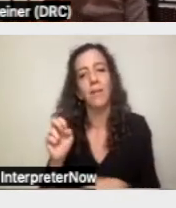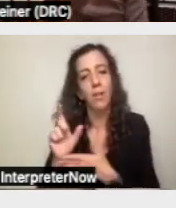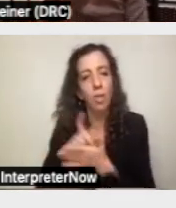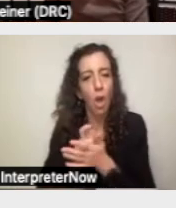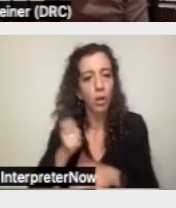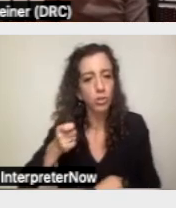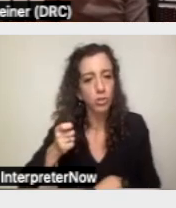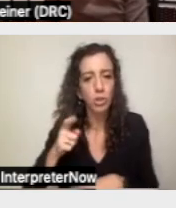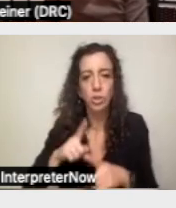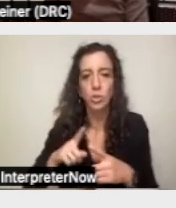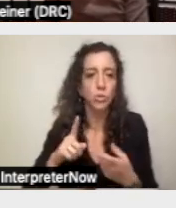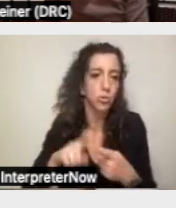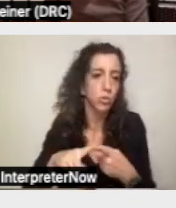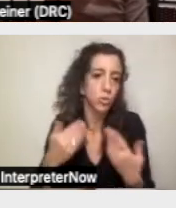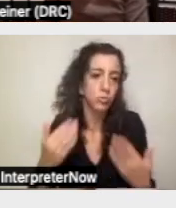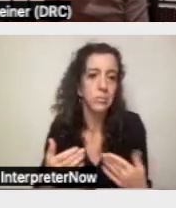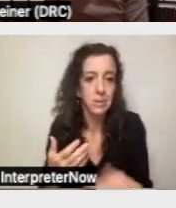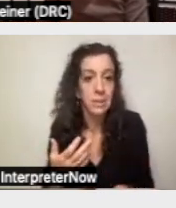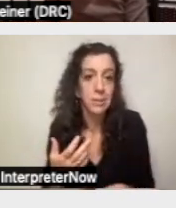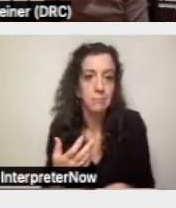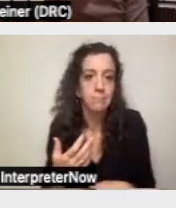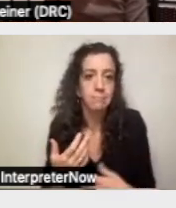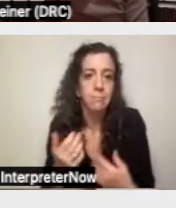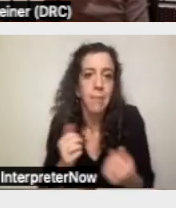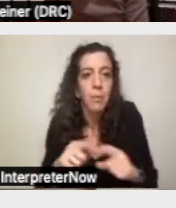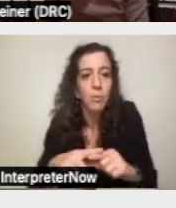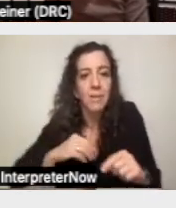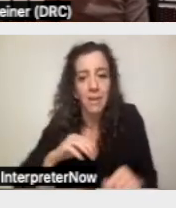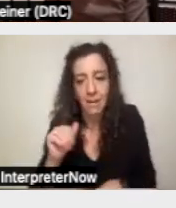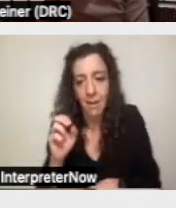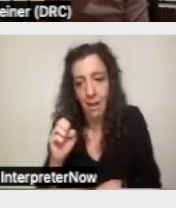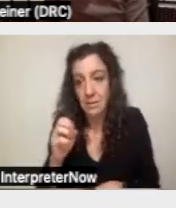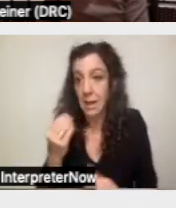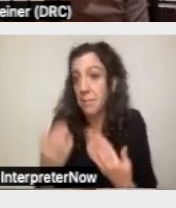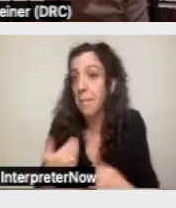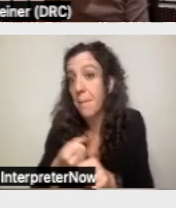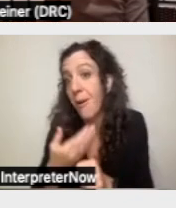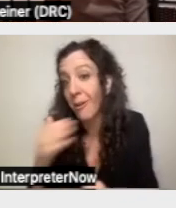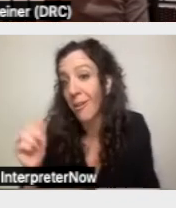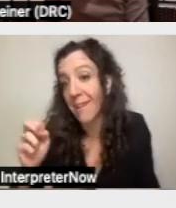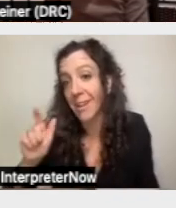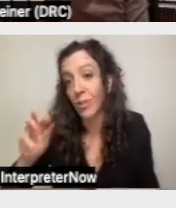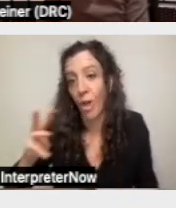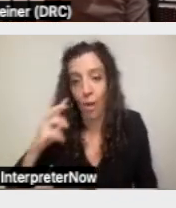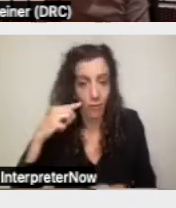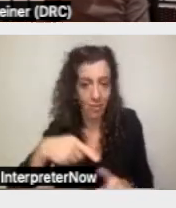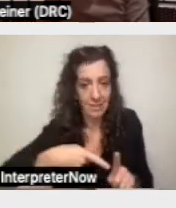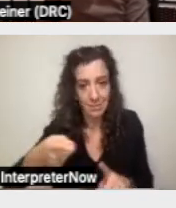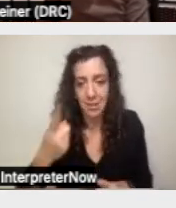up on writs that make good case law too, because, again, to Vivian's point: It depends.